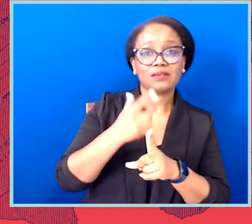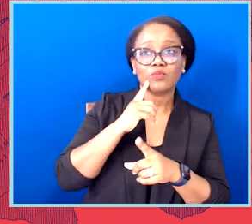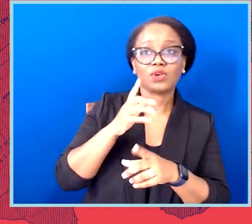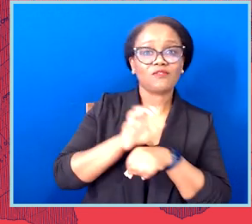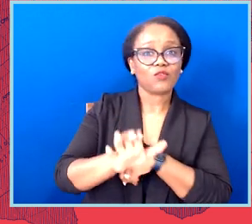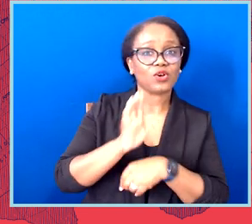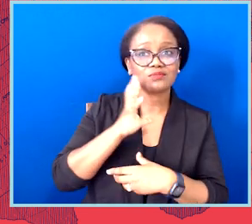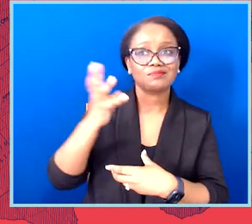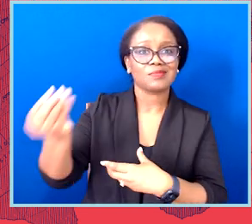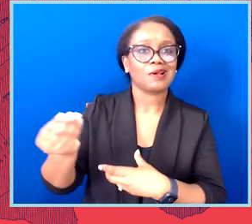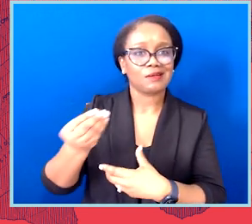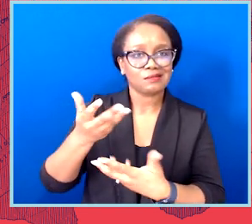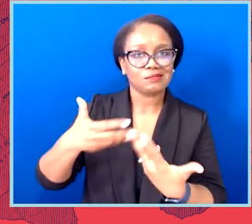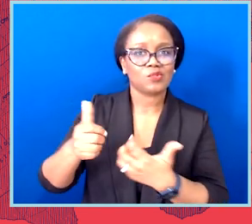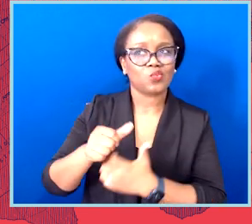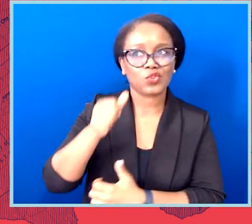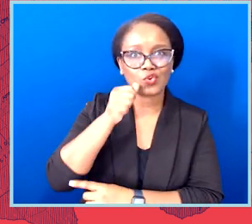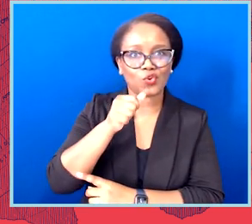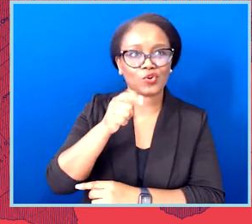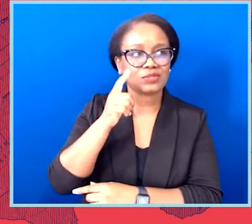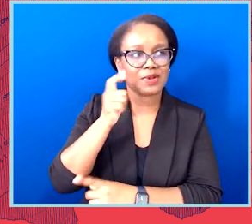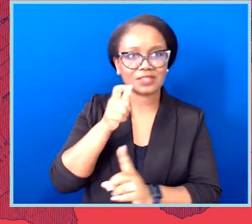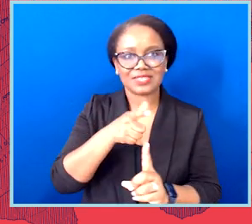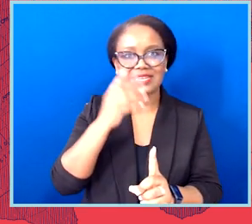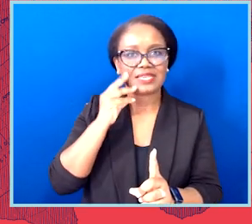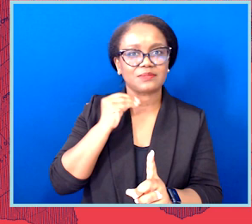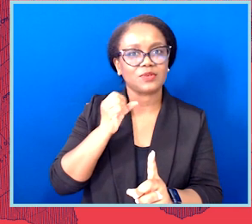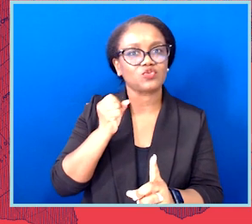I think this is incredibly important, too, because so much of this conversation has been